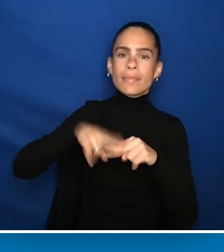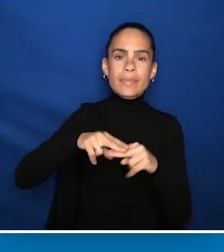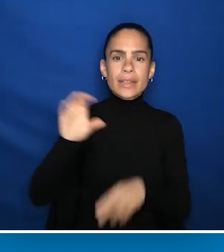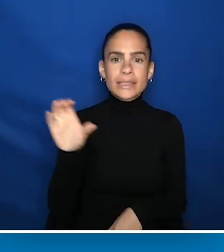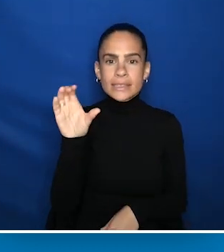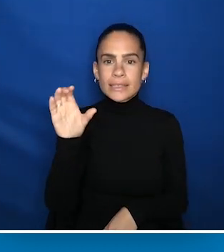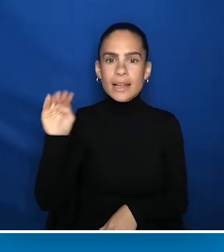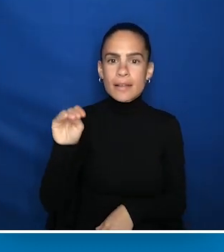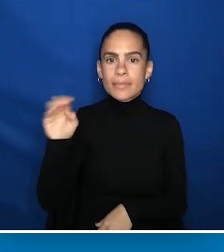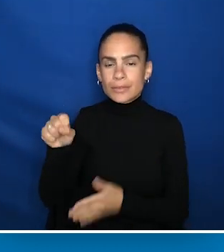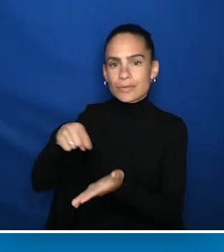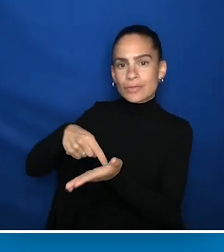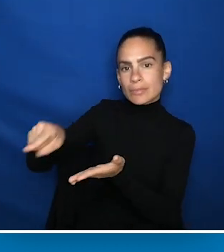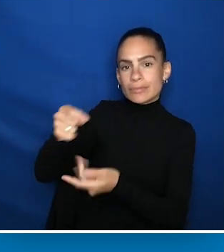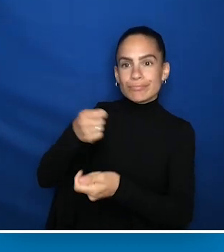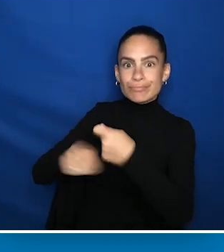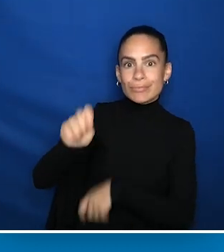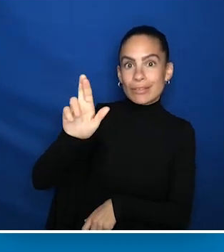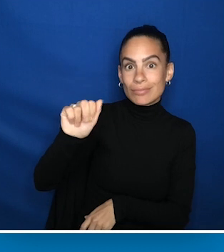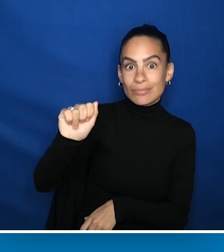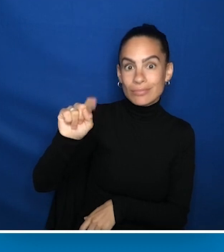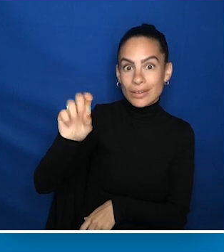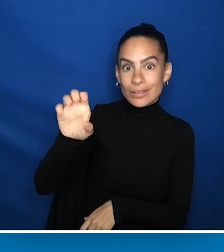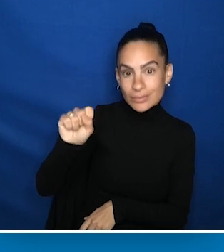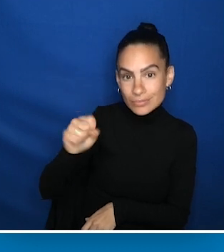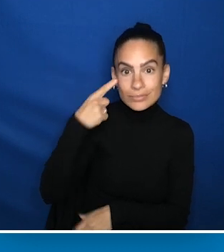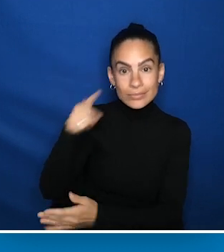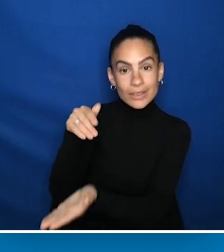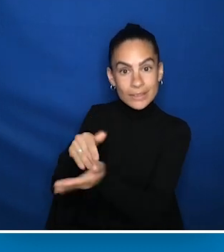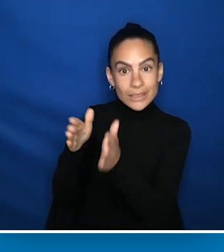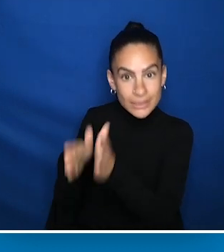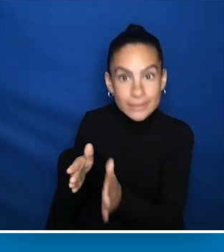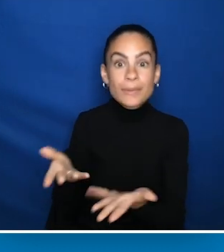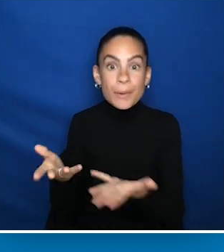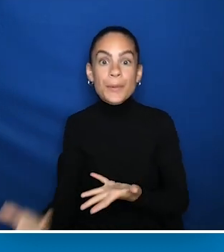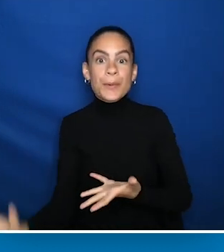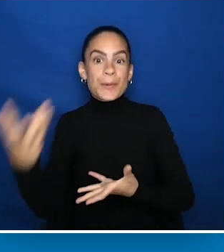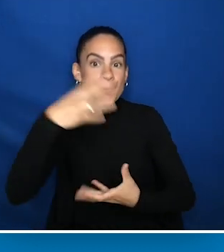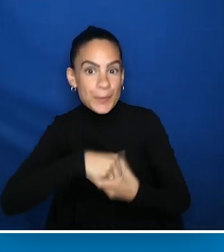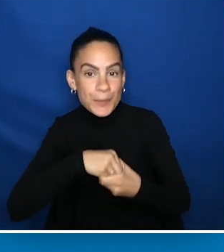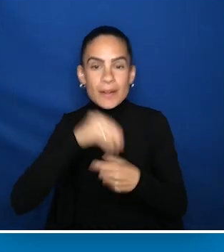And preference is given to research at federal agencies, including the National Institutes of Health,